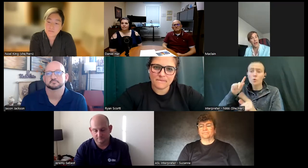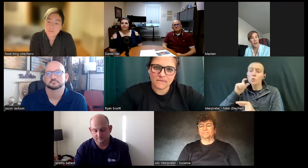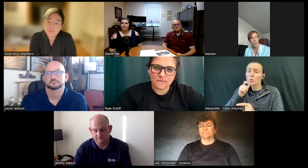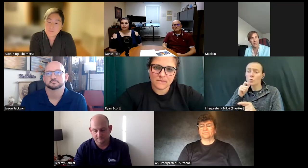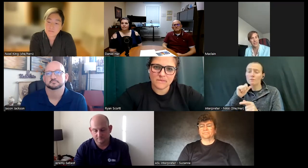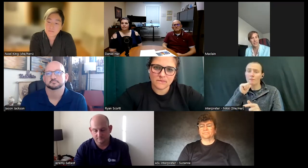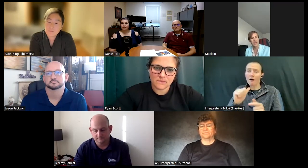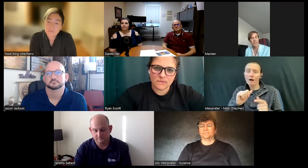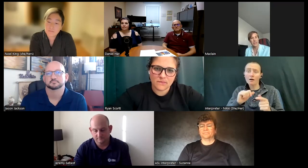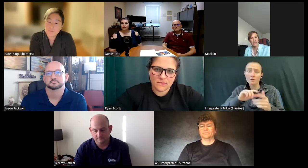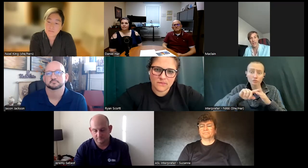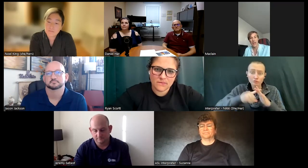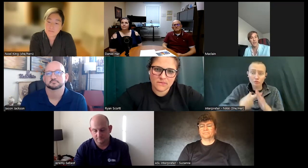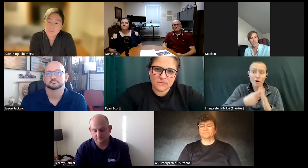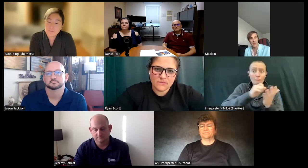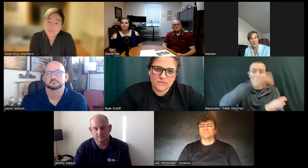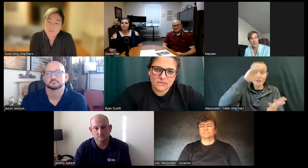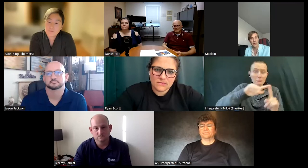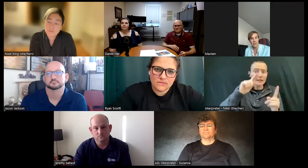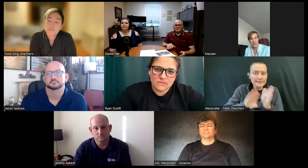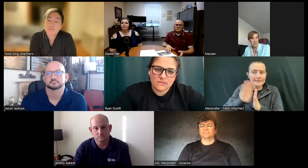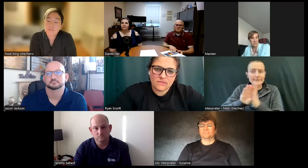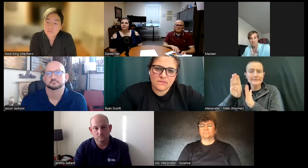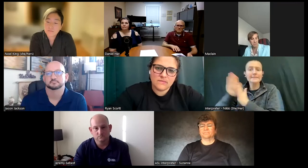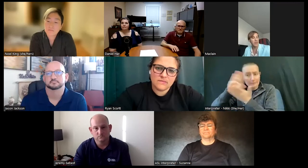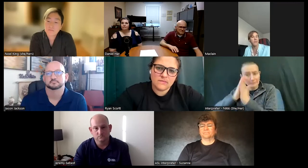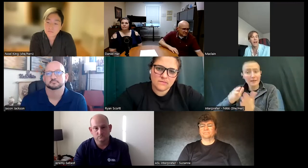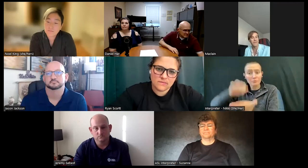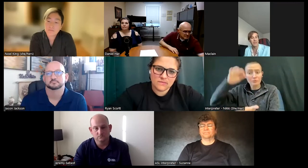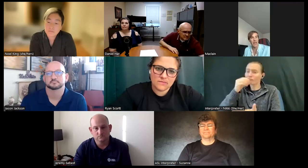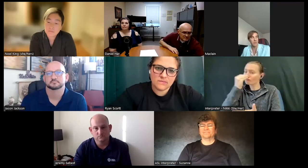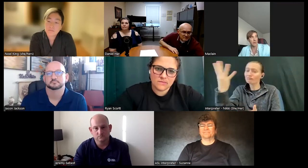cared about what they did didn't care about the money they just live life as I